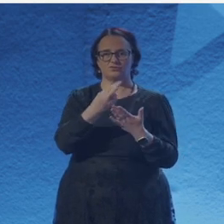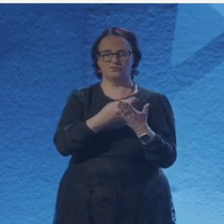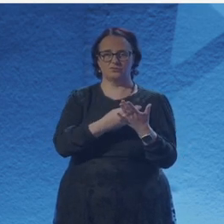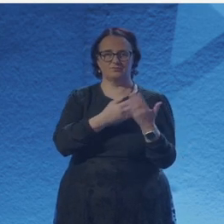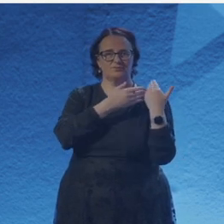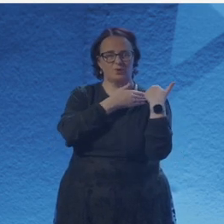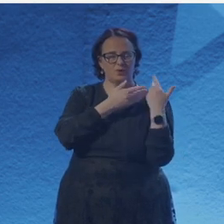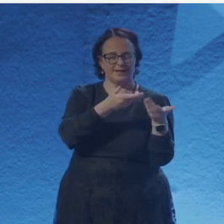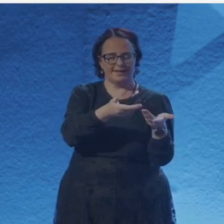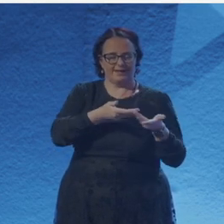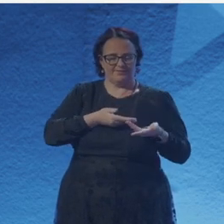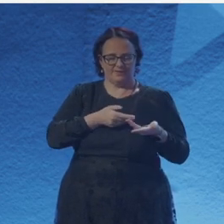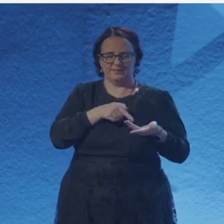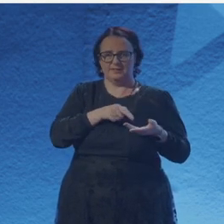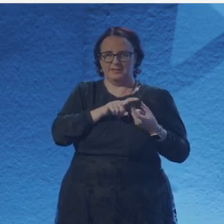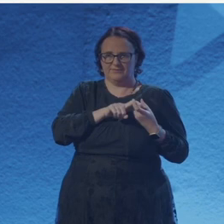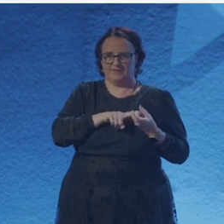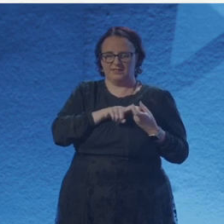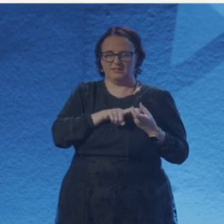stops us from being creative sometimes.